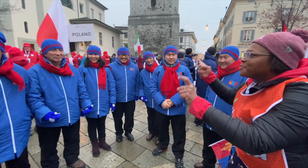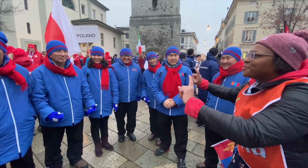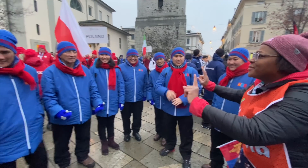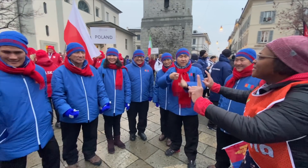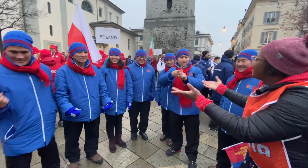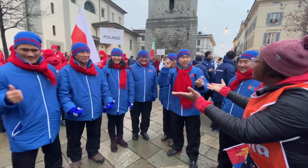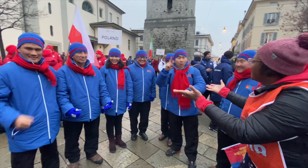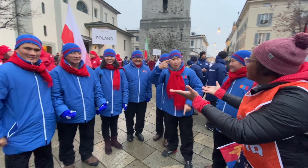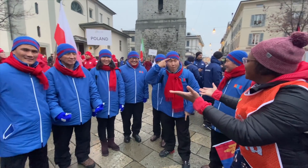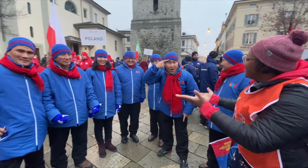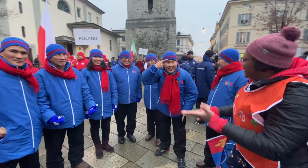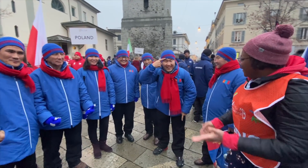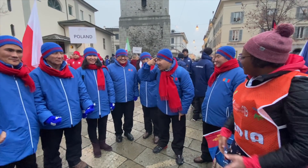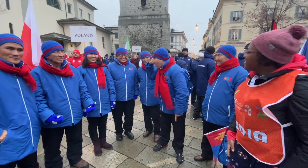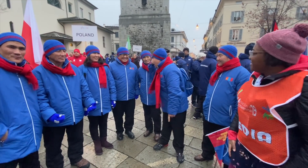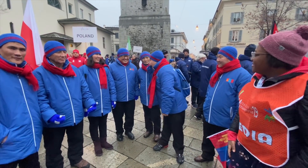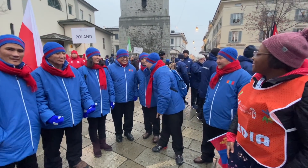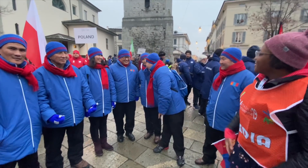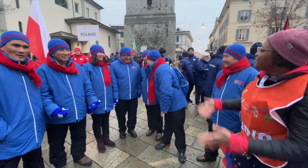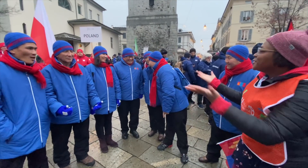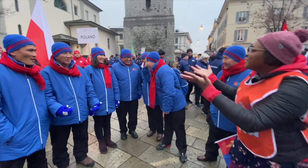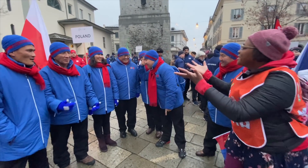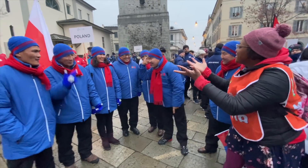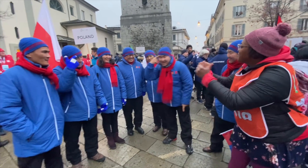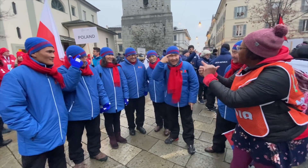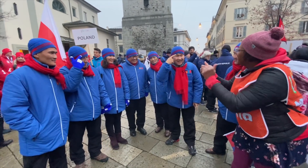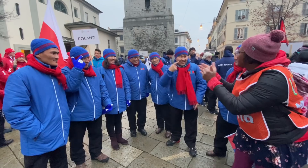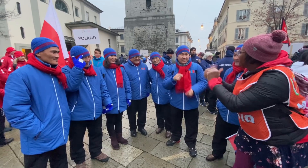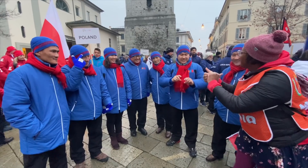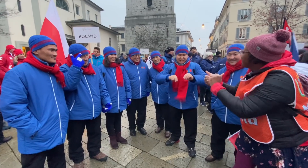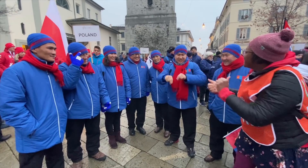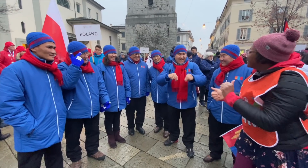Where are you from? We're from Mongolia. Which sports?